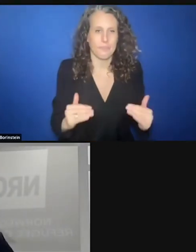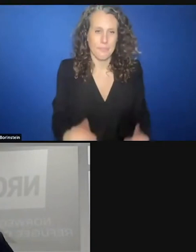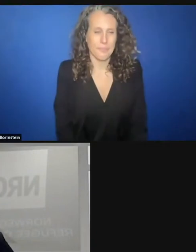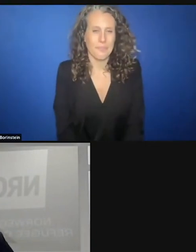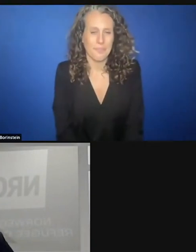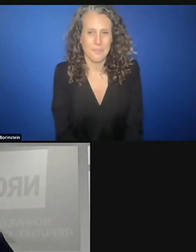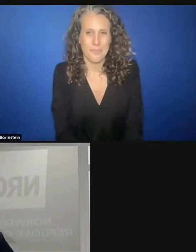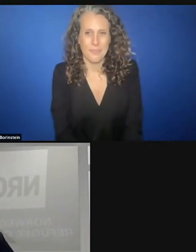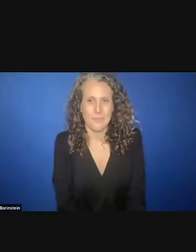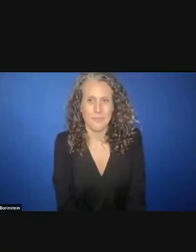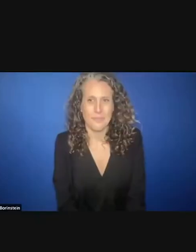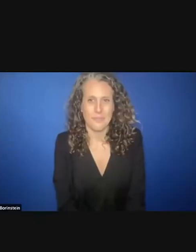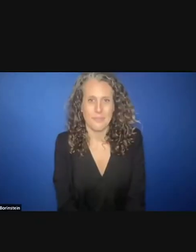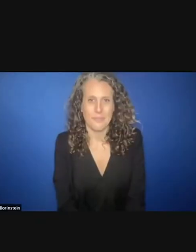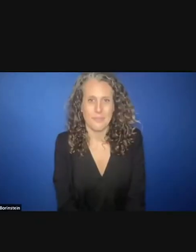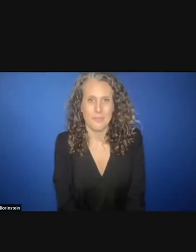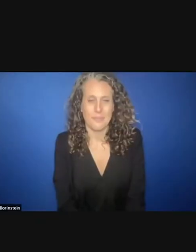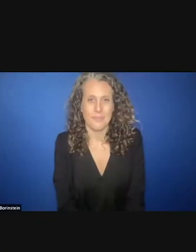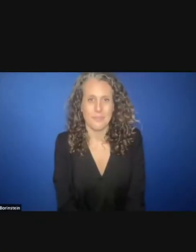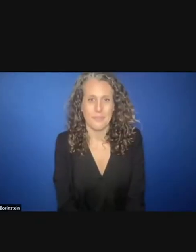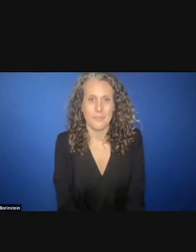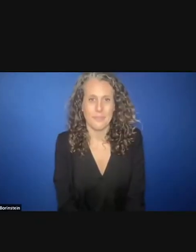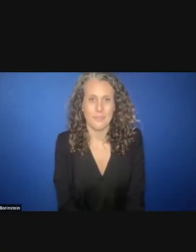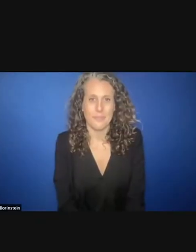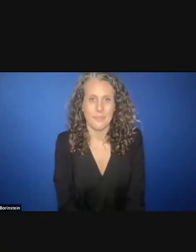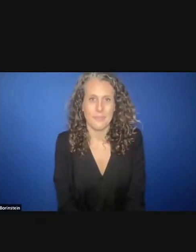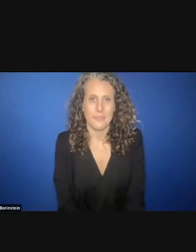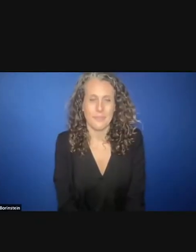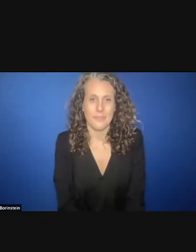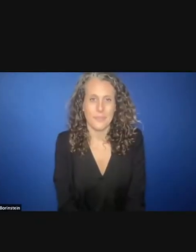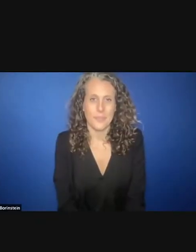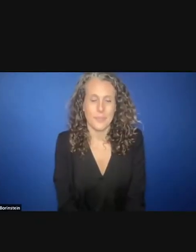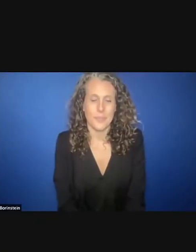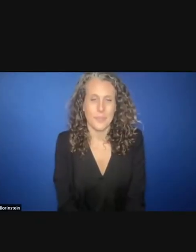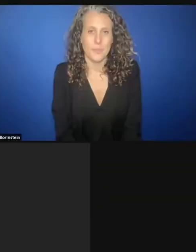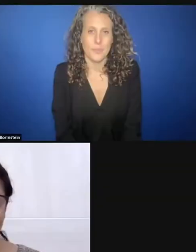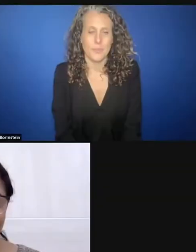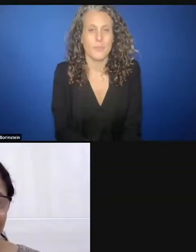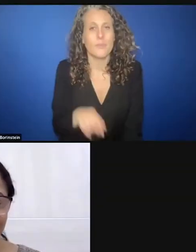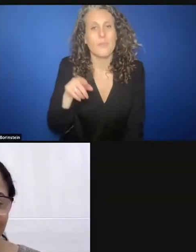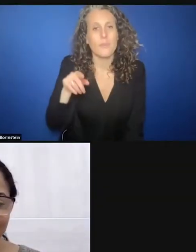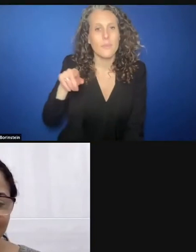coordinator of the Renacer Foundation who's will the Caribbean regional coordinator for